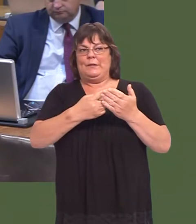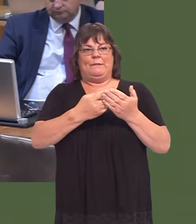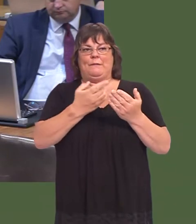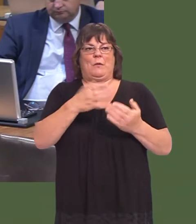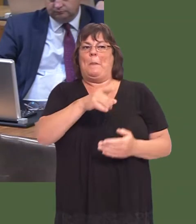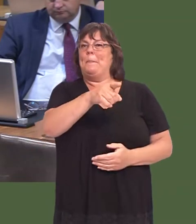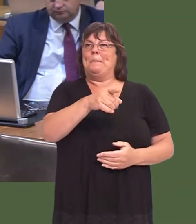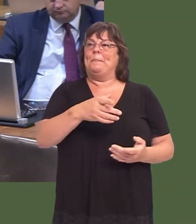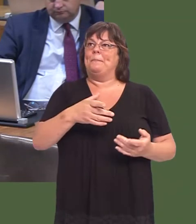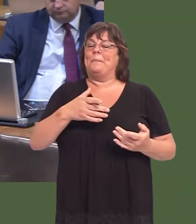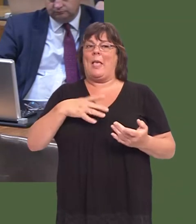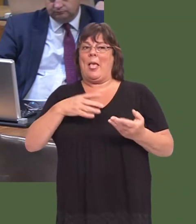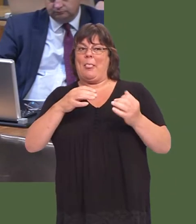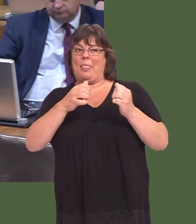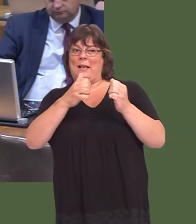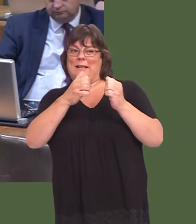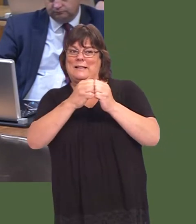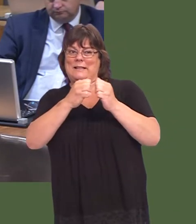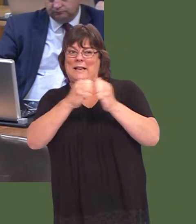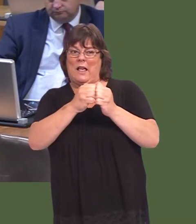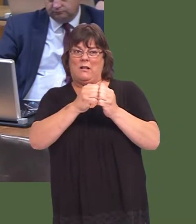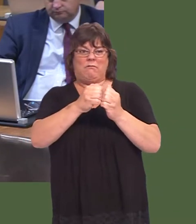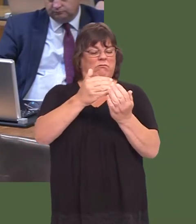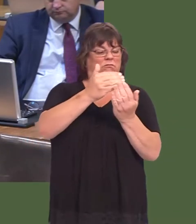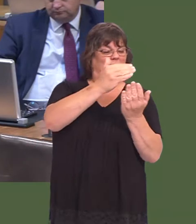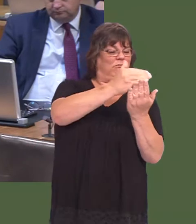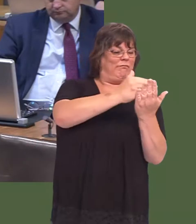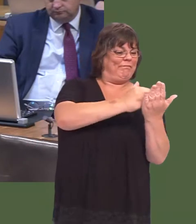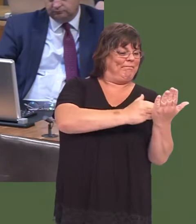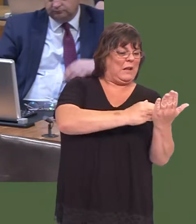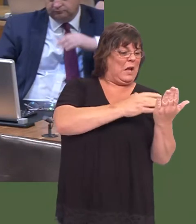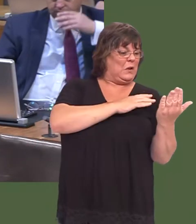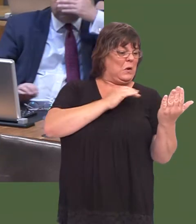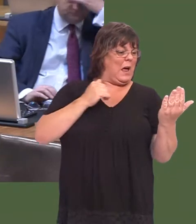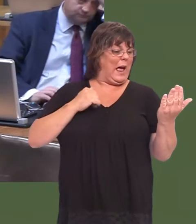The fact is that, as the deal is currently structured, it does not appear to have met our conditions.